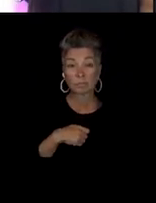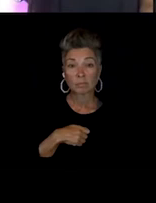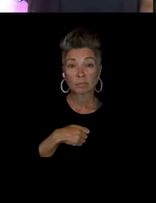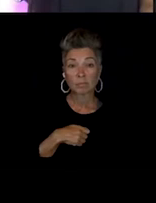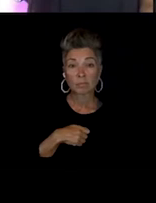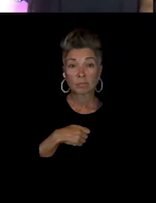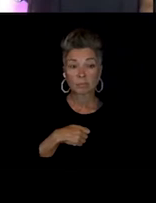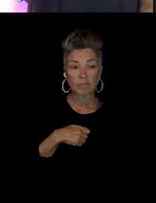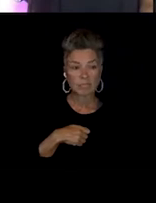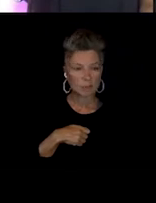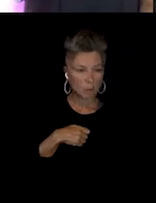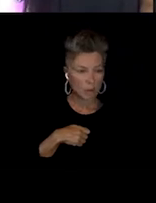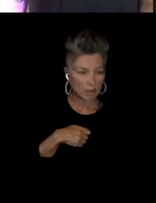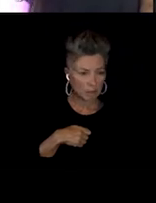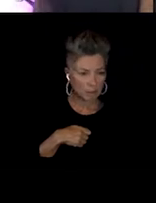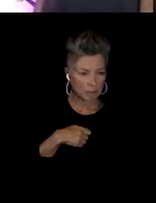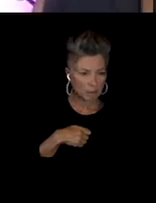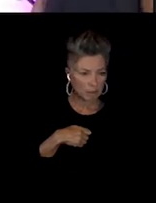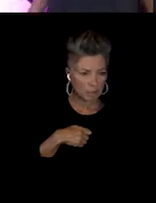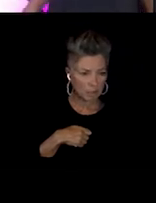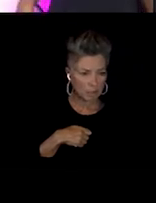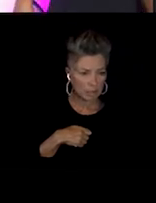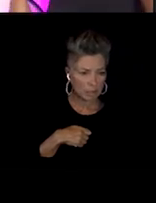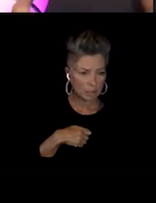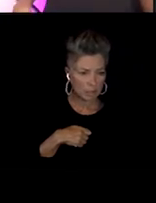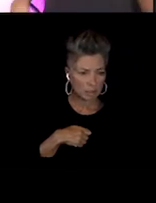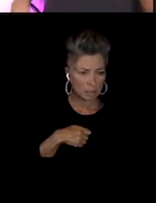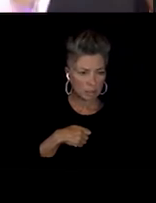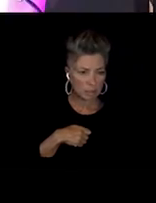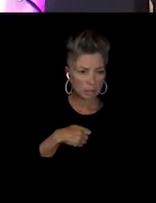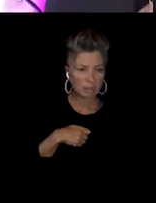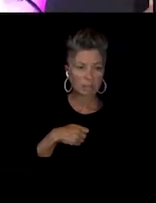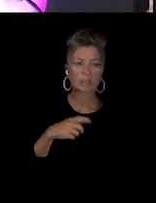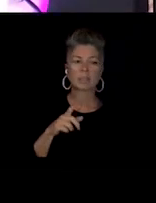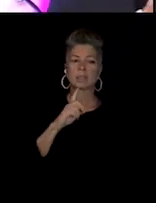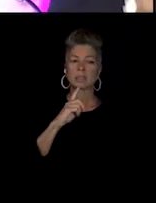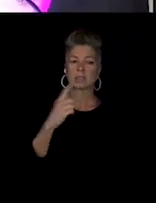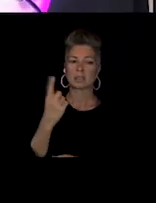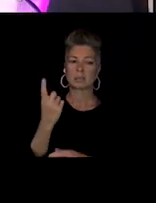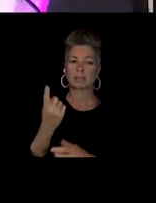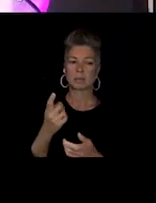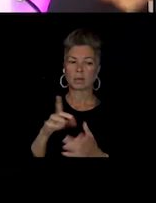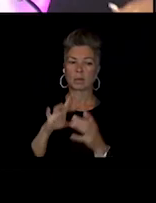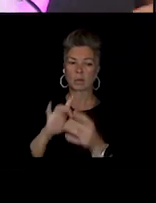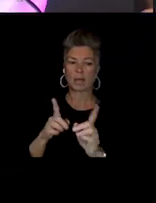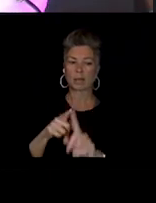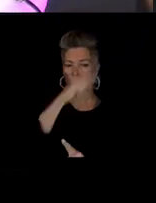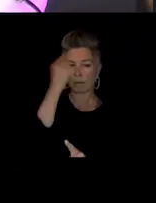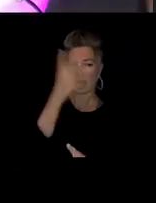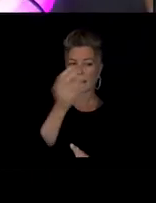or in Milwaukee specifically? Um, I did not think so